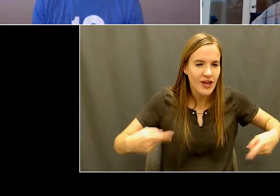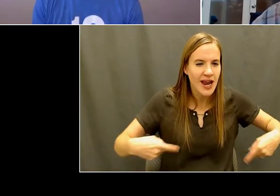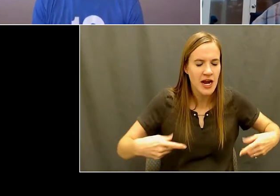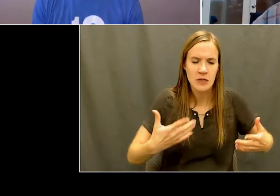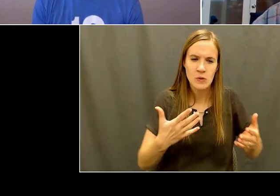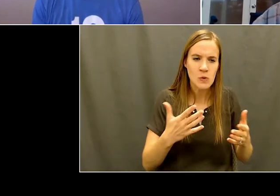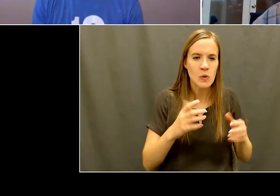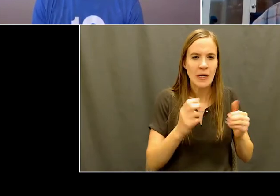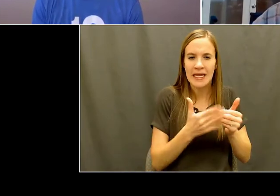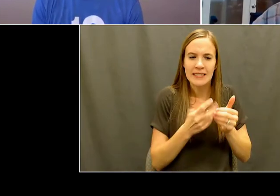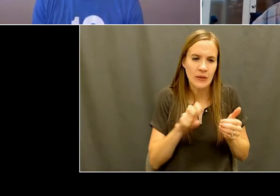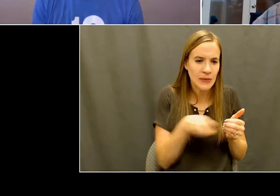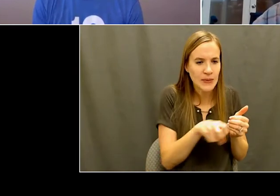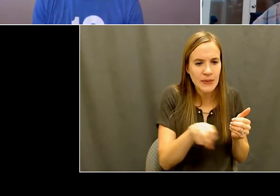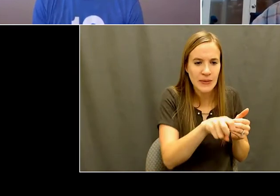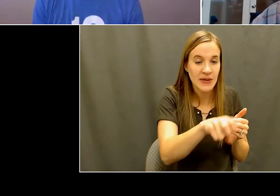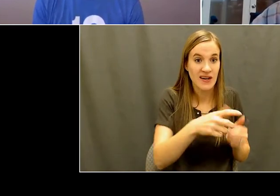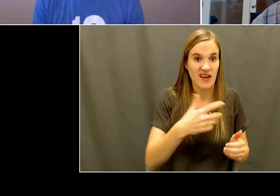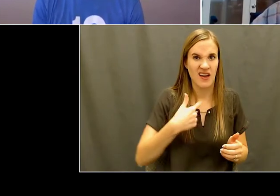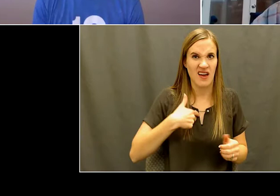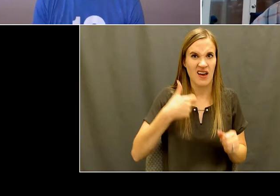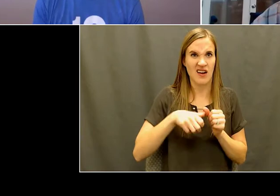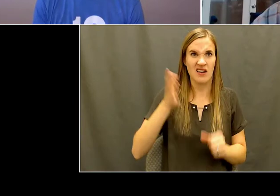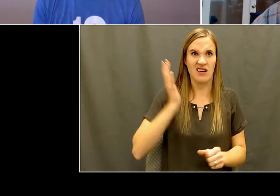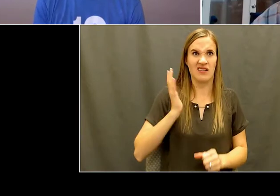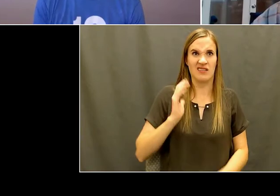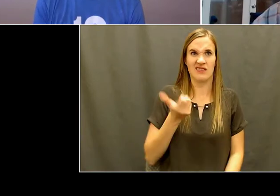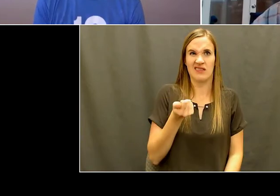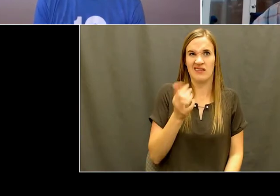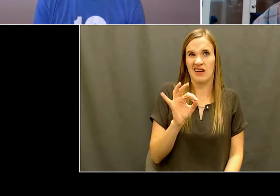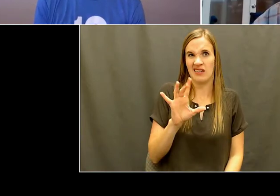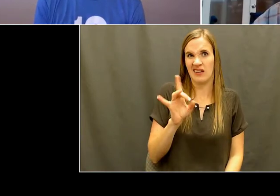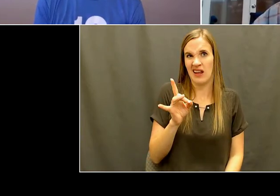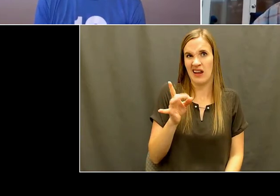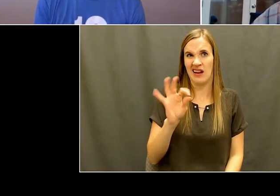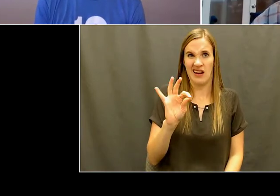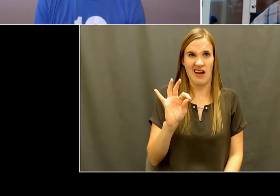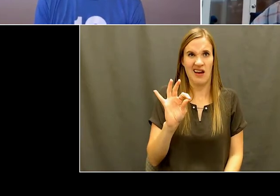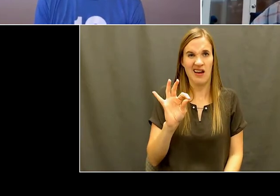imagine, you know, I remember back in 1989 ending up in a